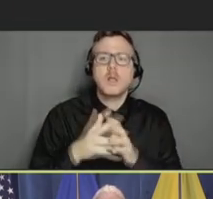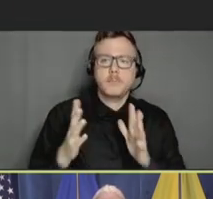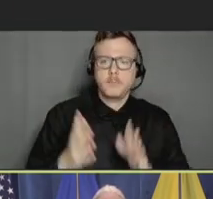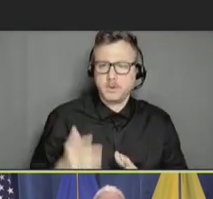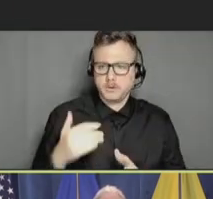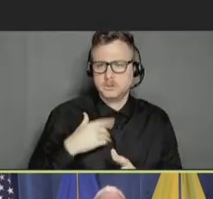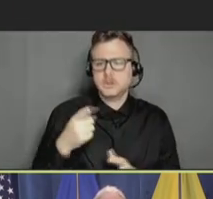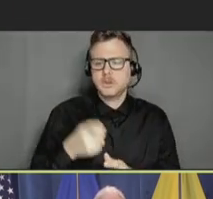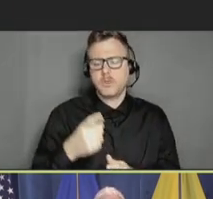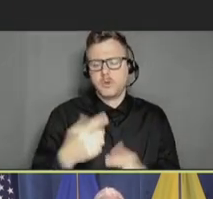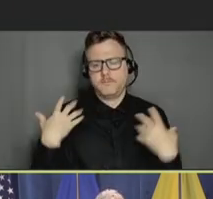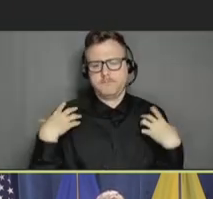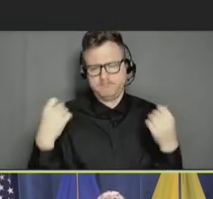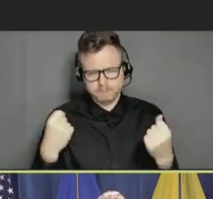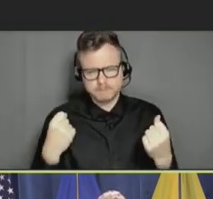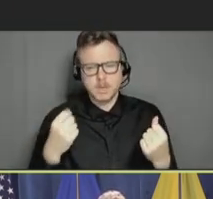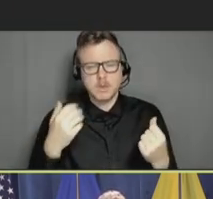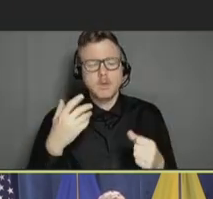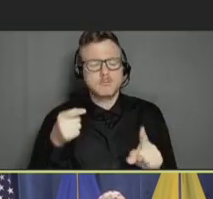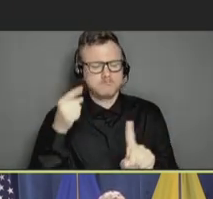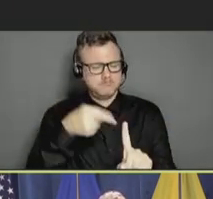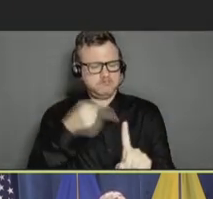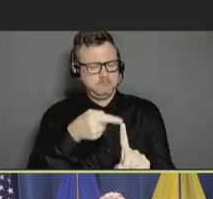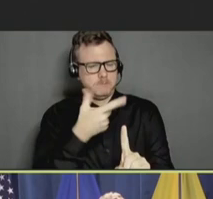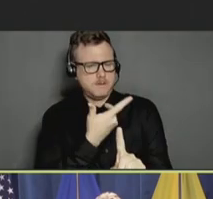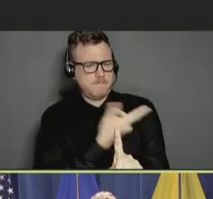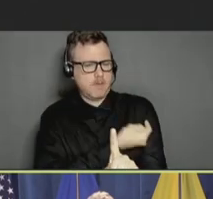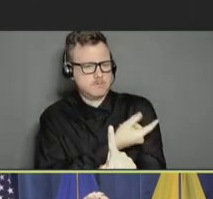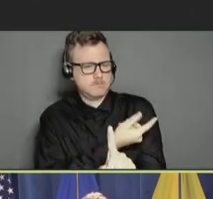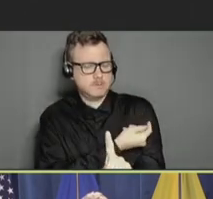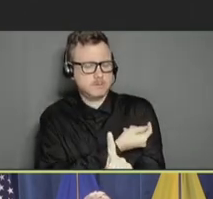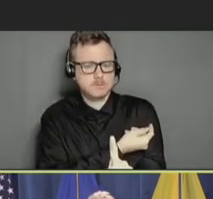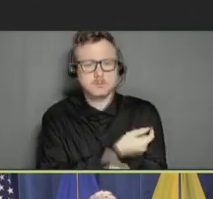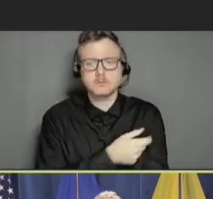vaccinations. I am equally honored to serve under the Biden-Harris administration, an